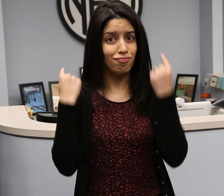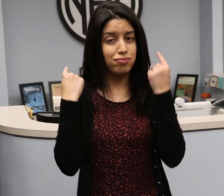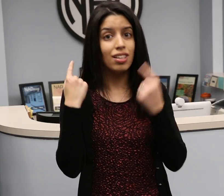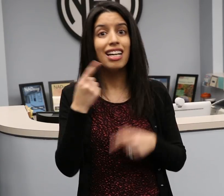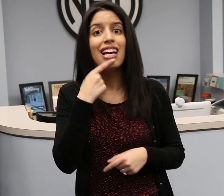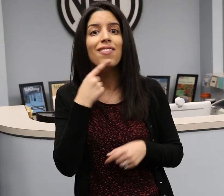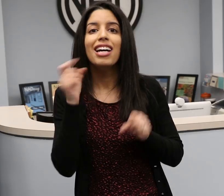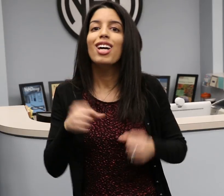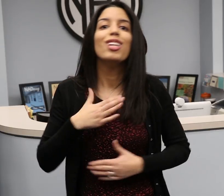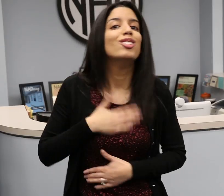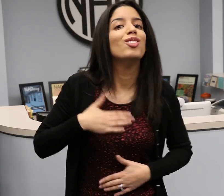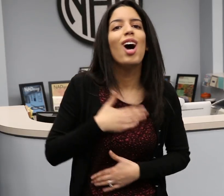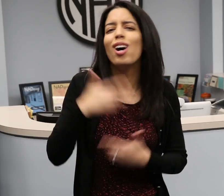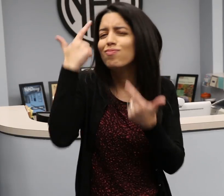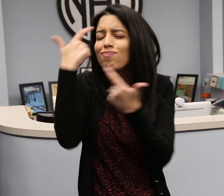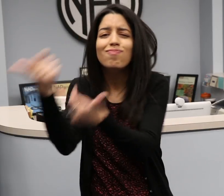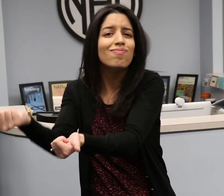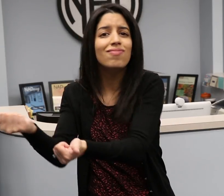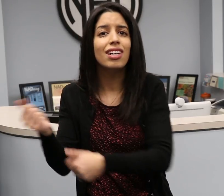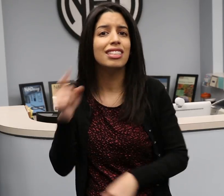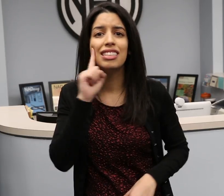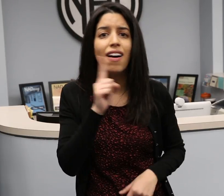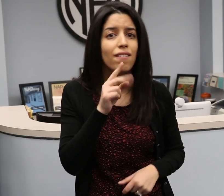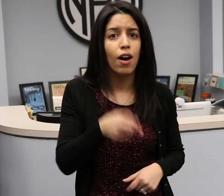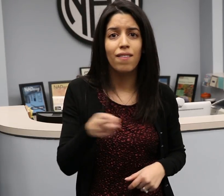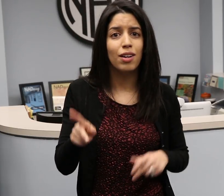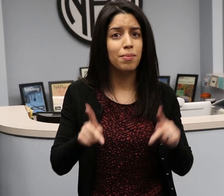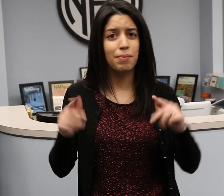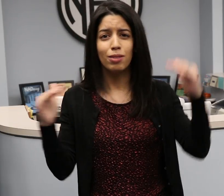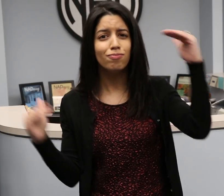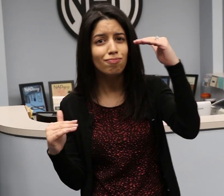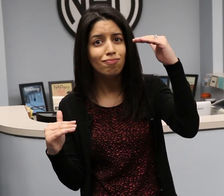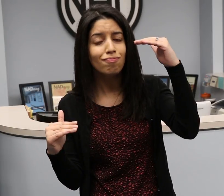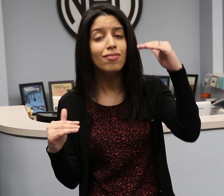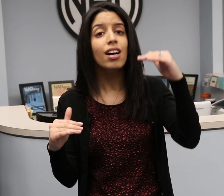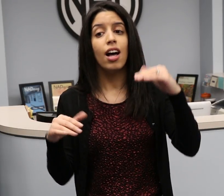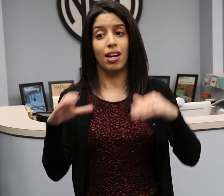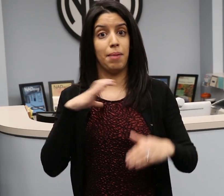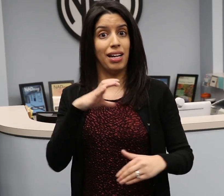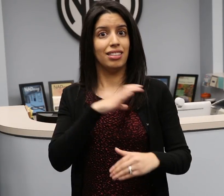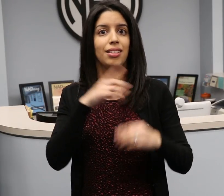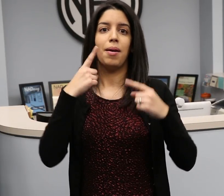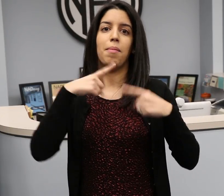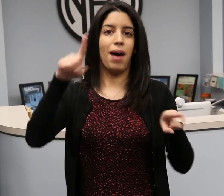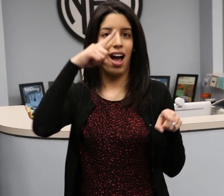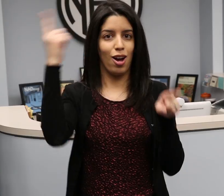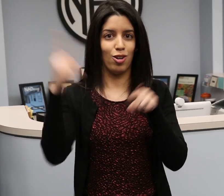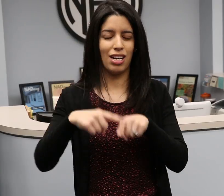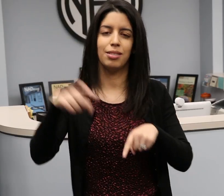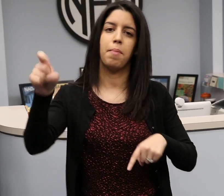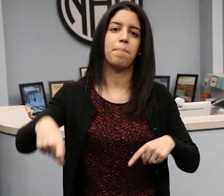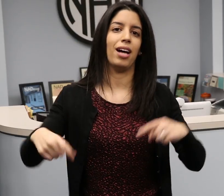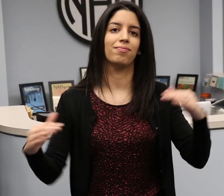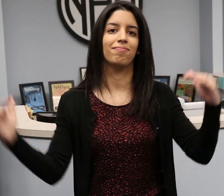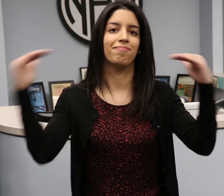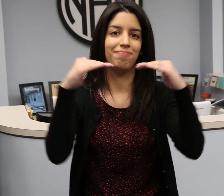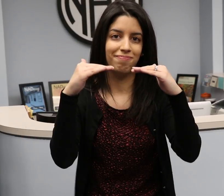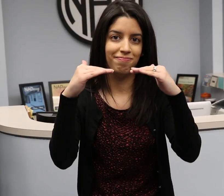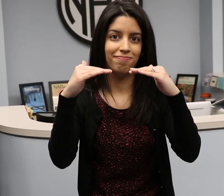the same in-flight entertainment that are available to all passengers are also accessible to deaf, hard of hearing, blind, and visually impaired passengers.